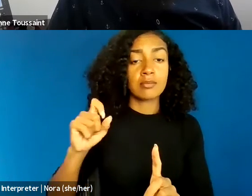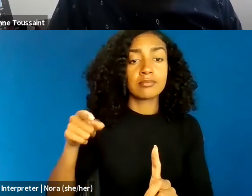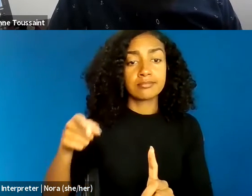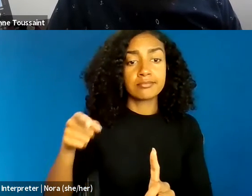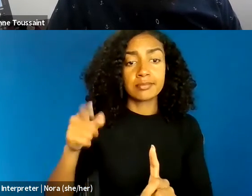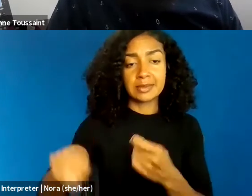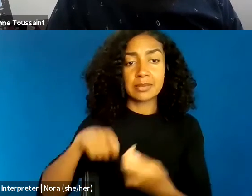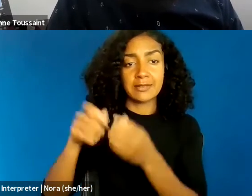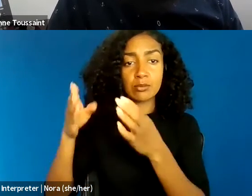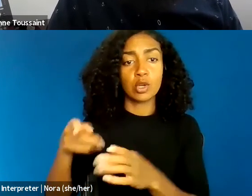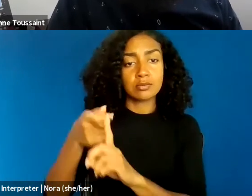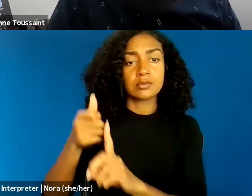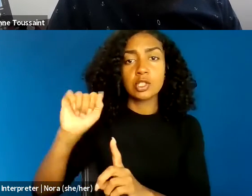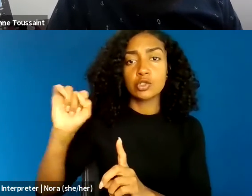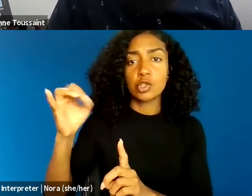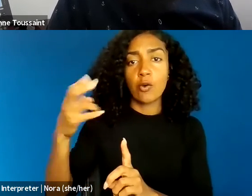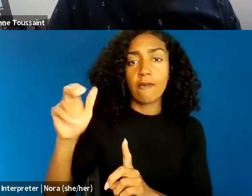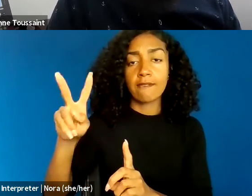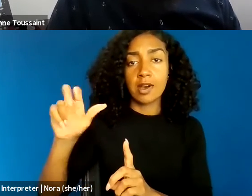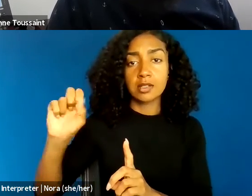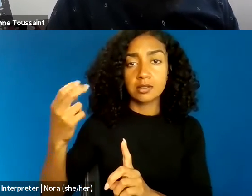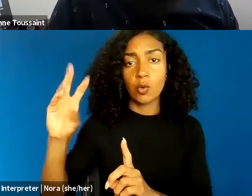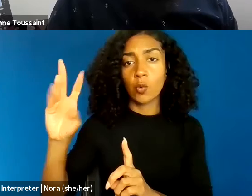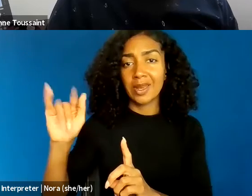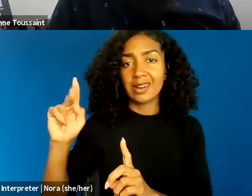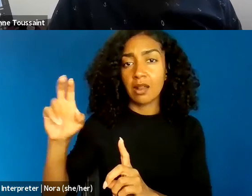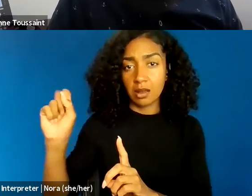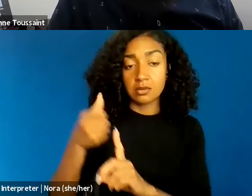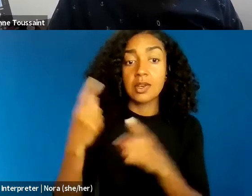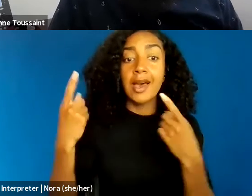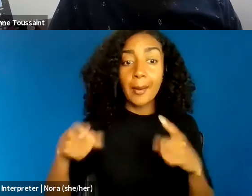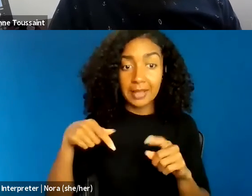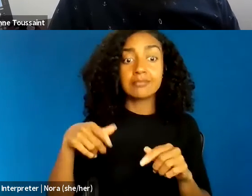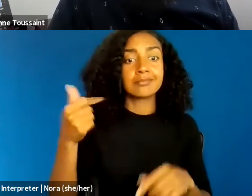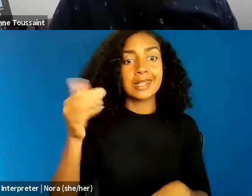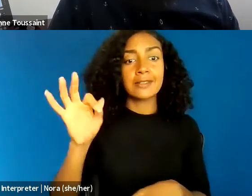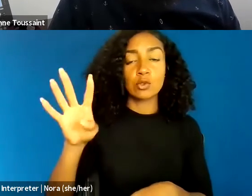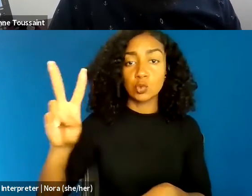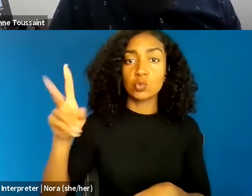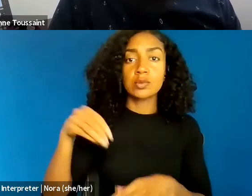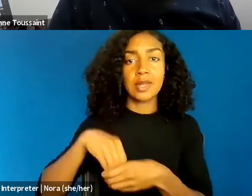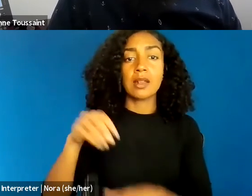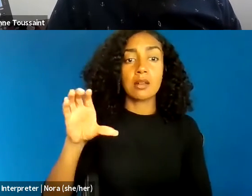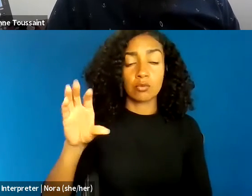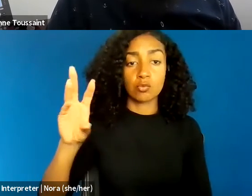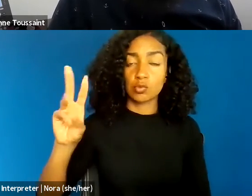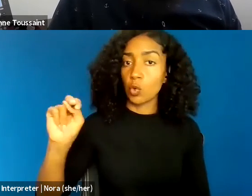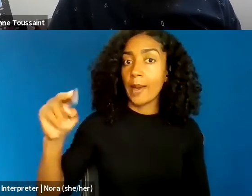from the residents of Rochester, New Hampshire, after defaming various religious sects while proselytizing. After calling the City Marshall